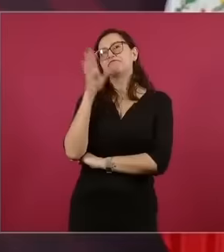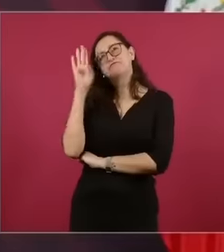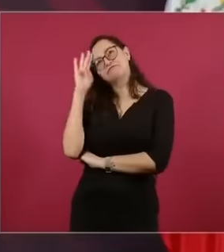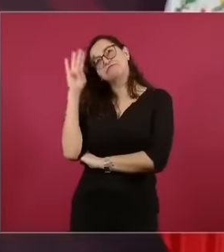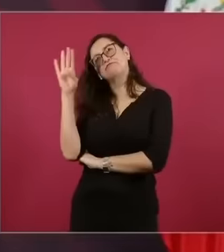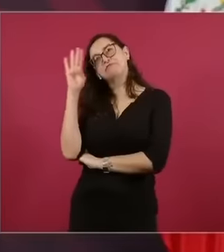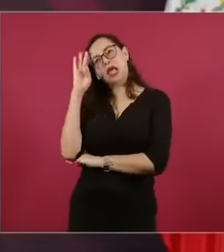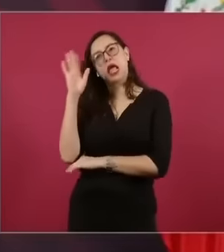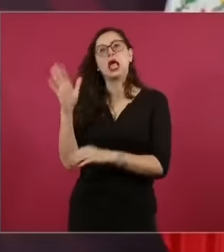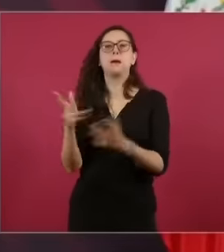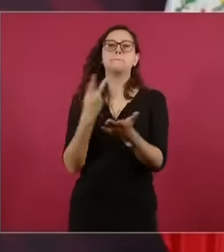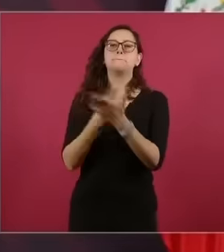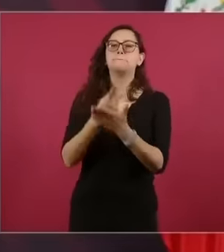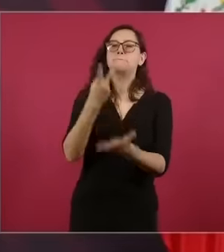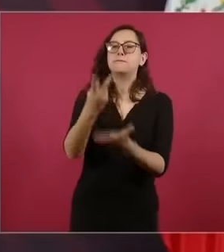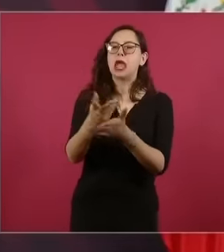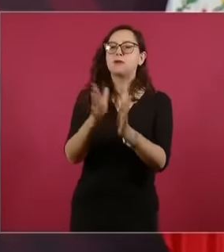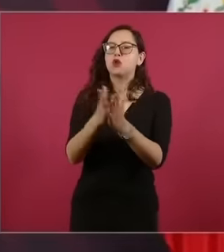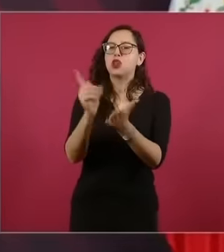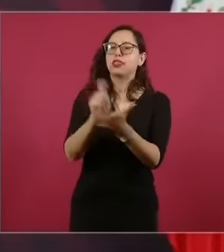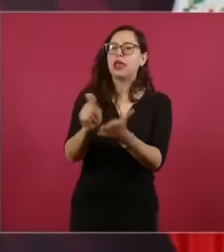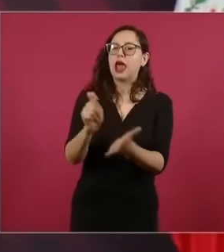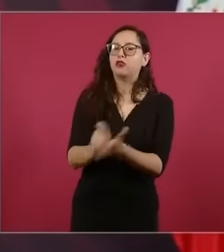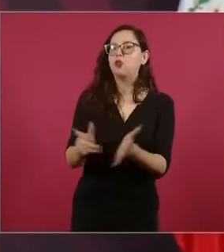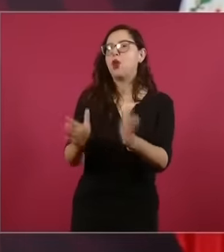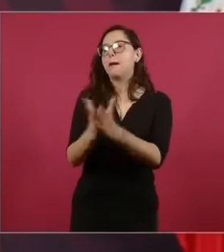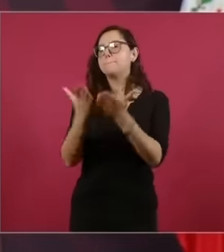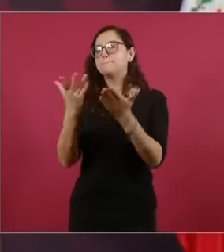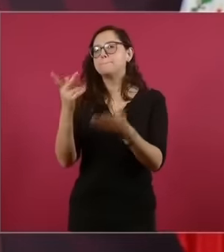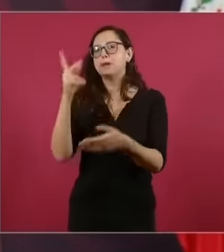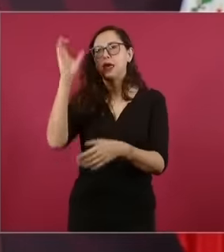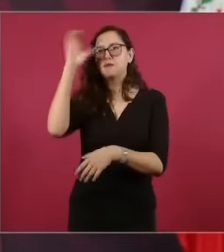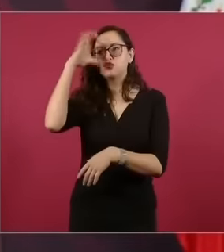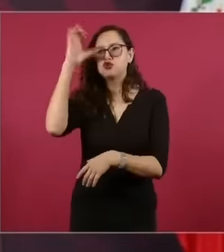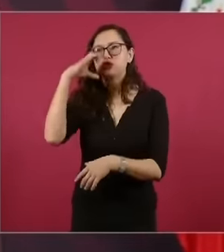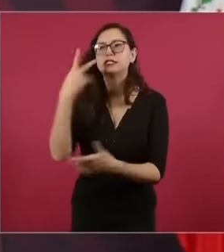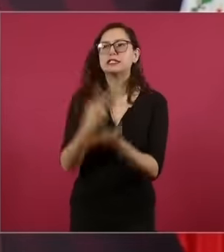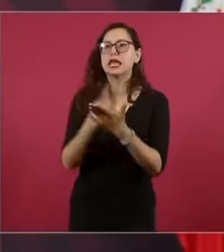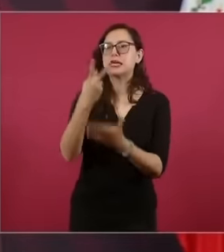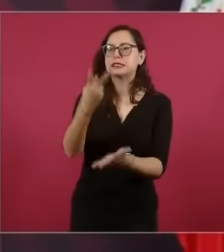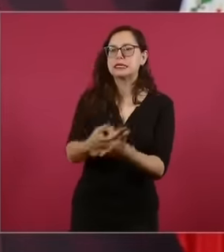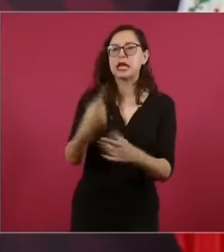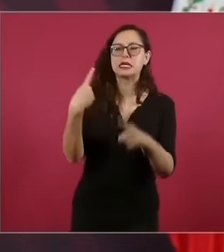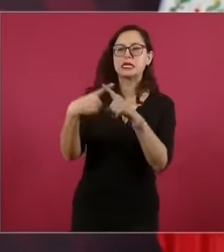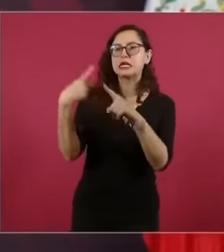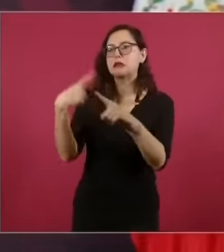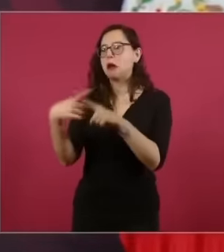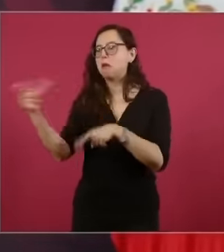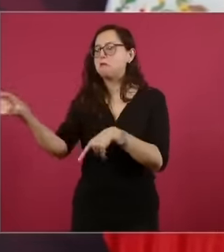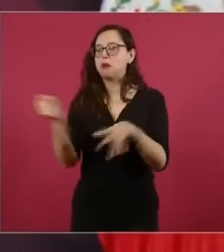science literature were on all the juries